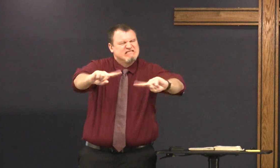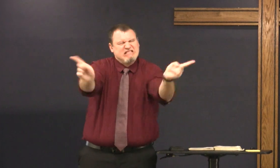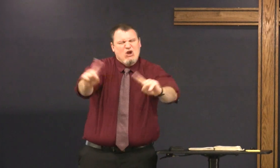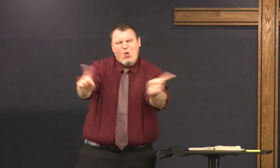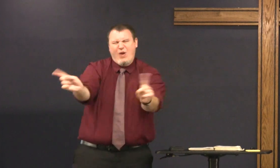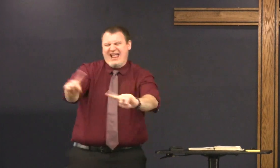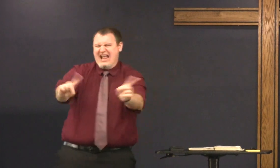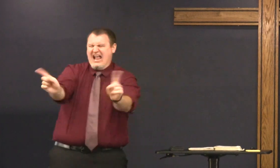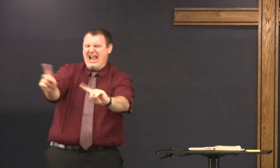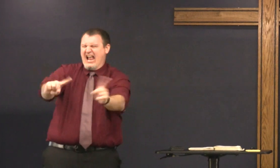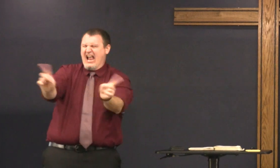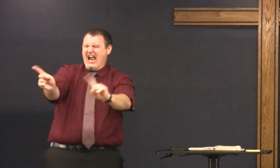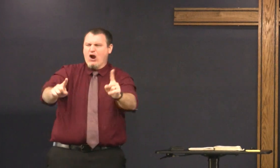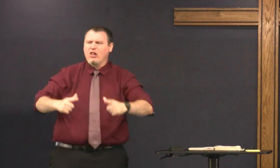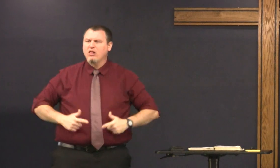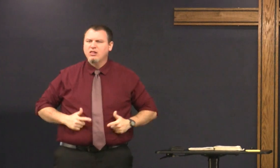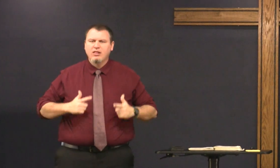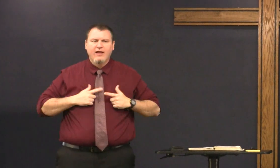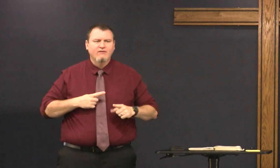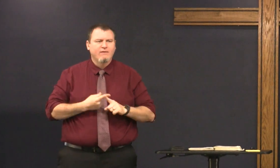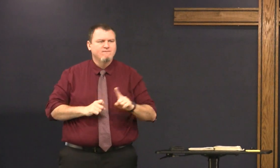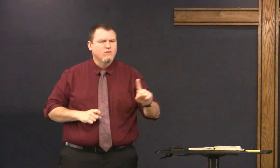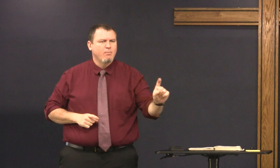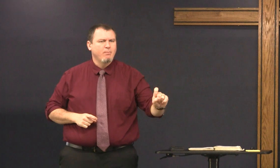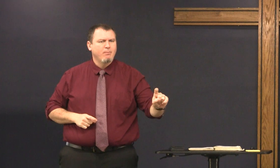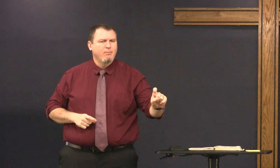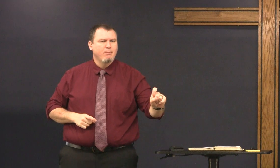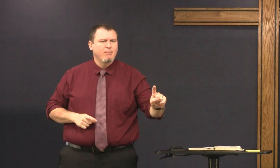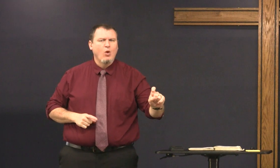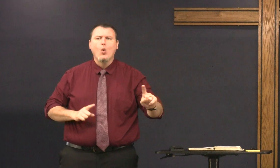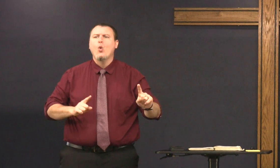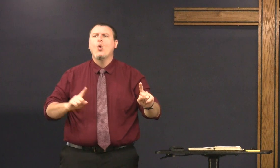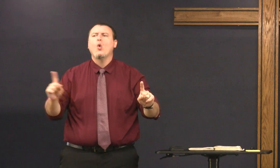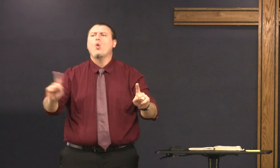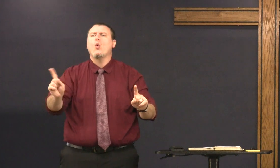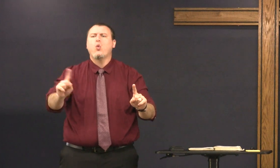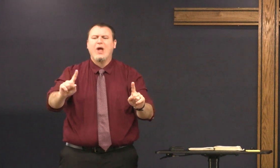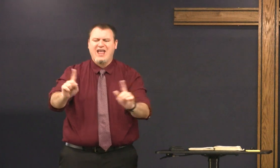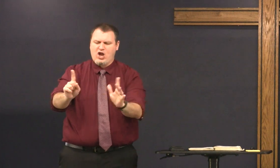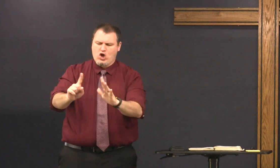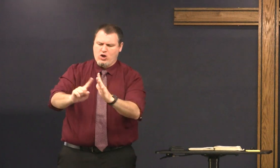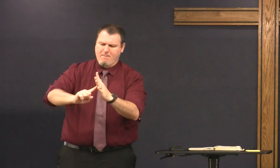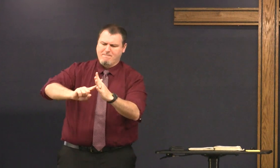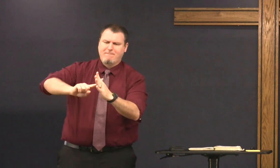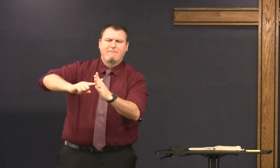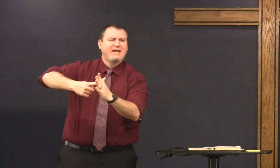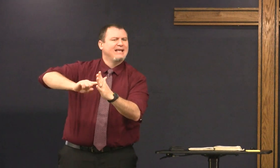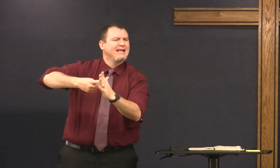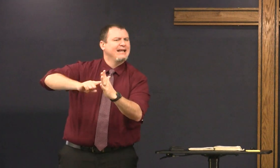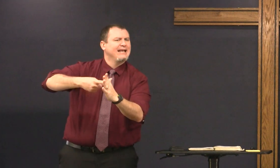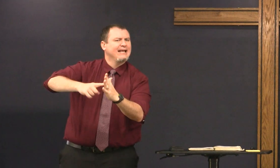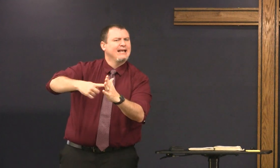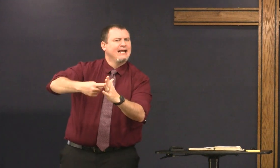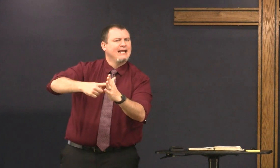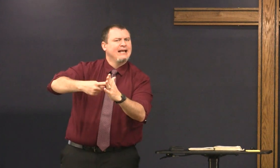whatever they shoot at each other to try to find out where life came from where it began